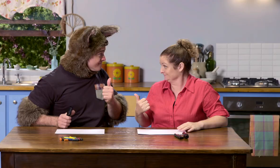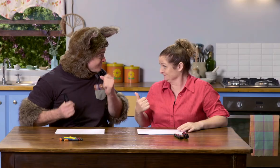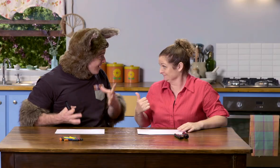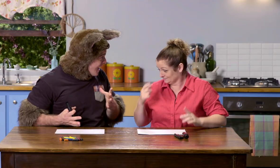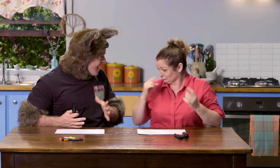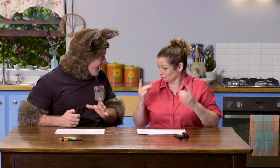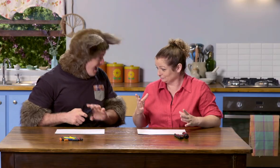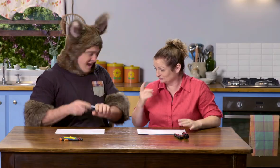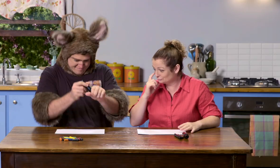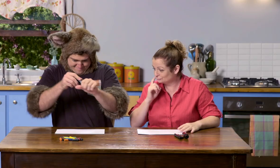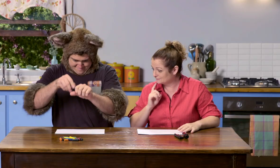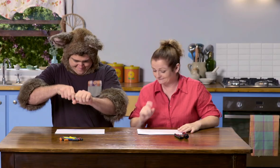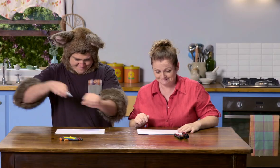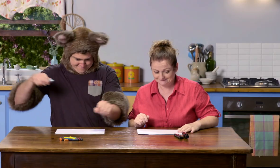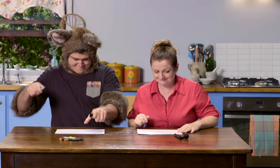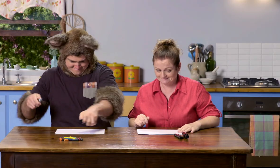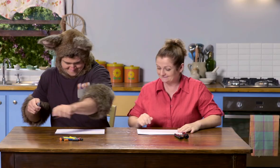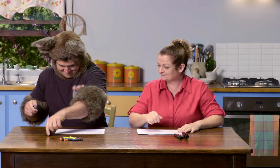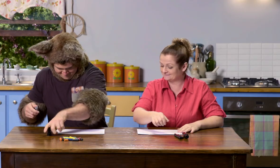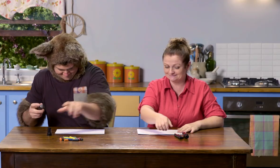Ready? Ready. You try.